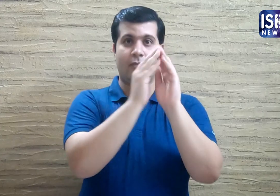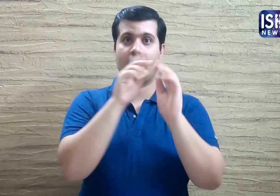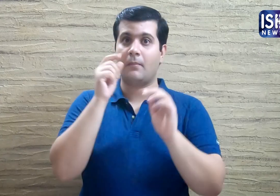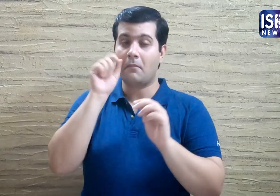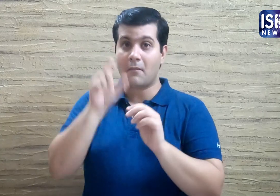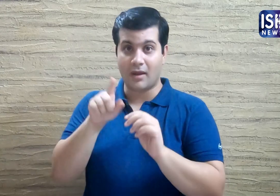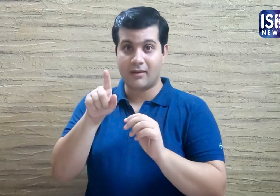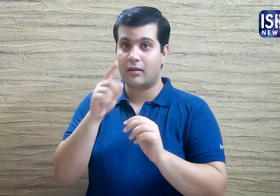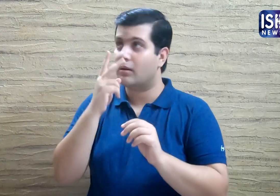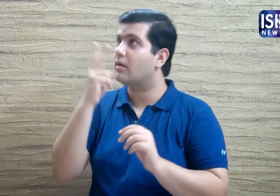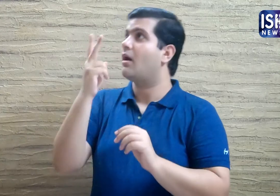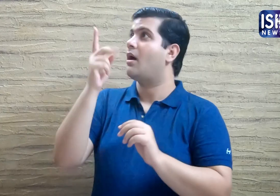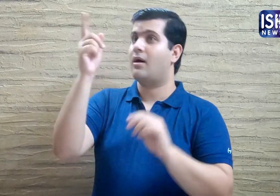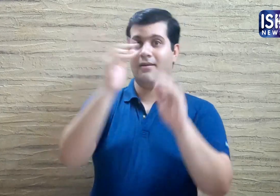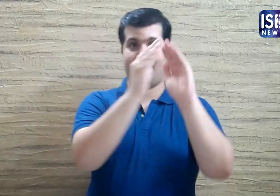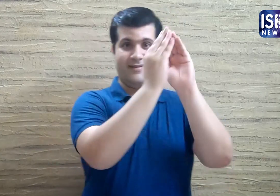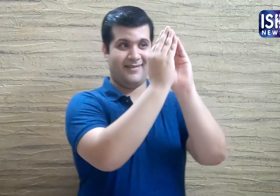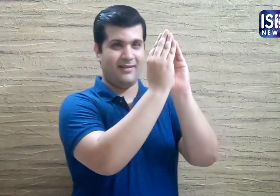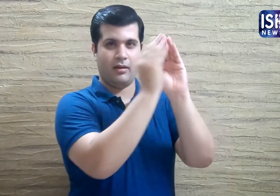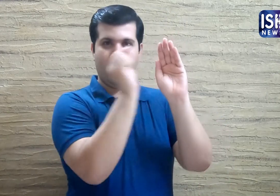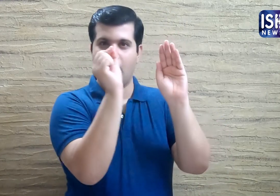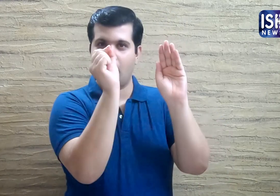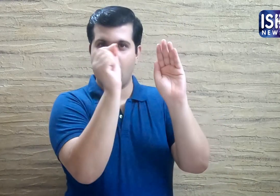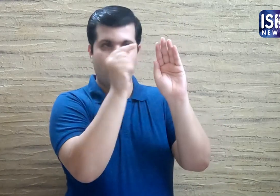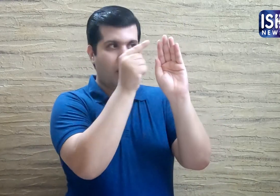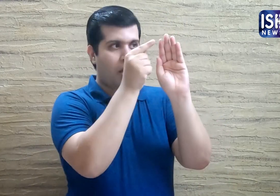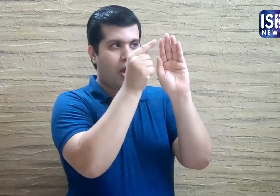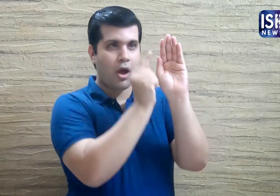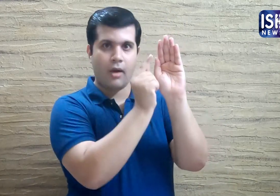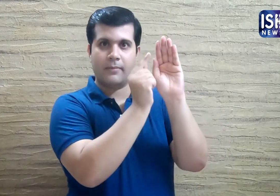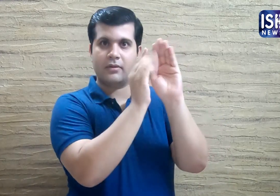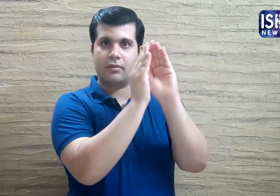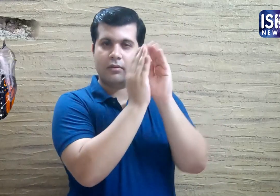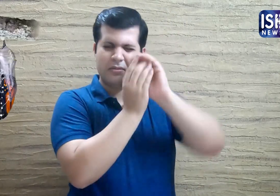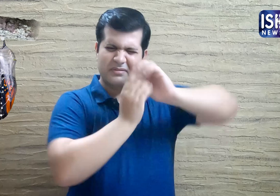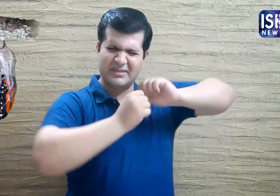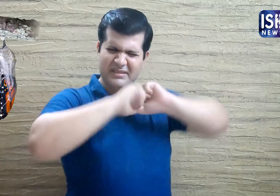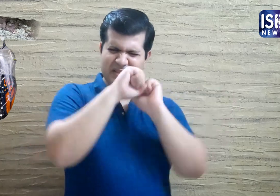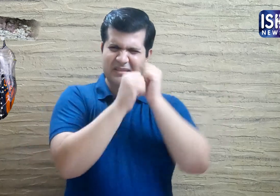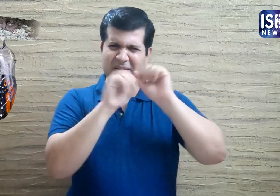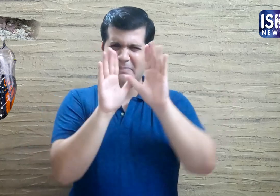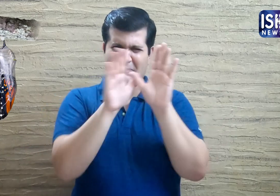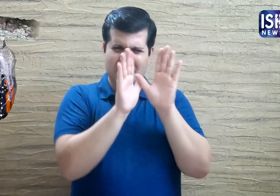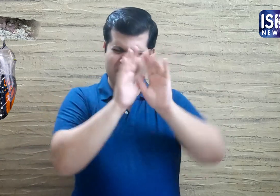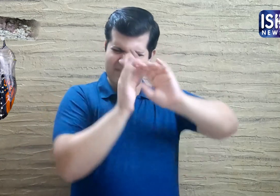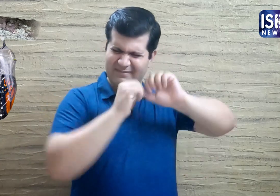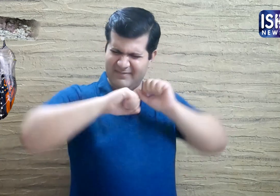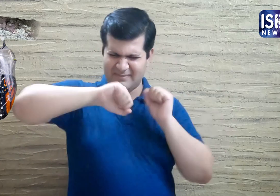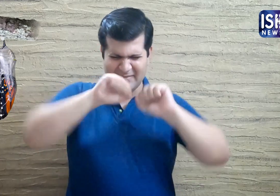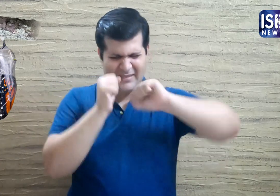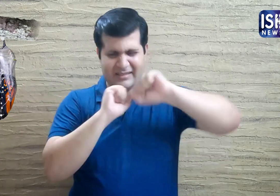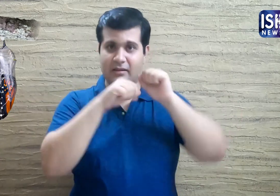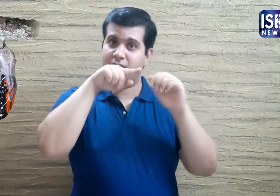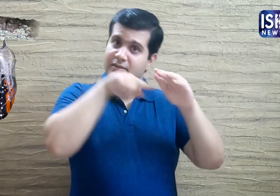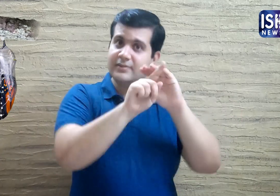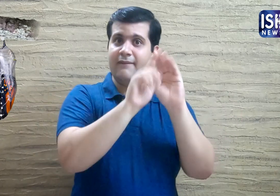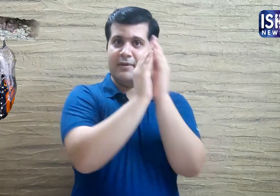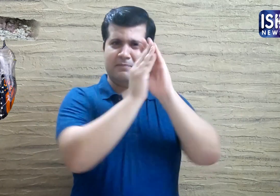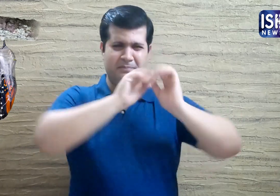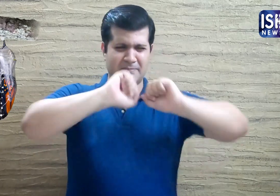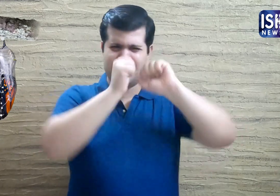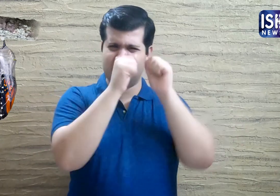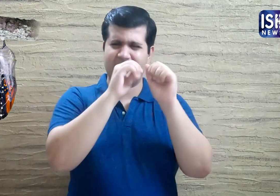Then one day a small opening appeared on the cocoon and the butterfly was struggling to get out.